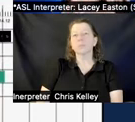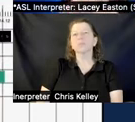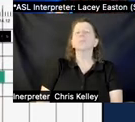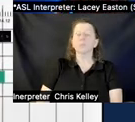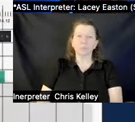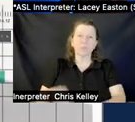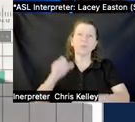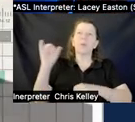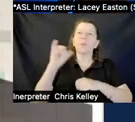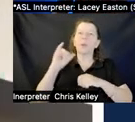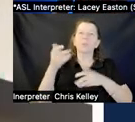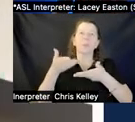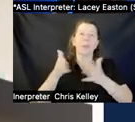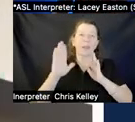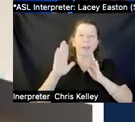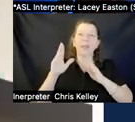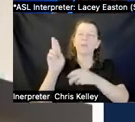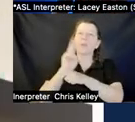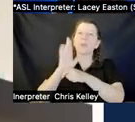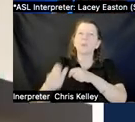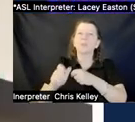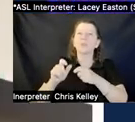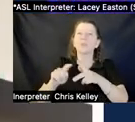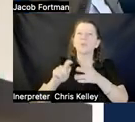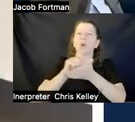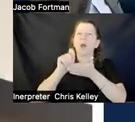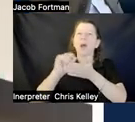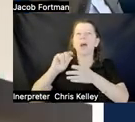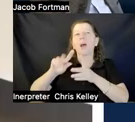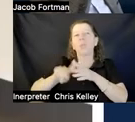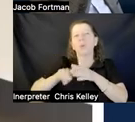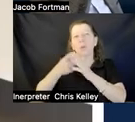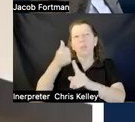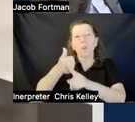like object or scene descriptions uh after they transition into each new scene and then these